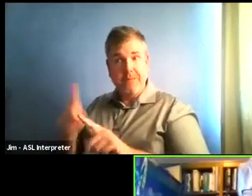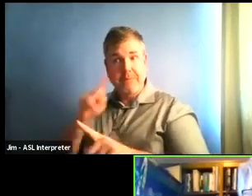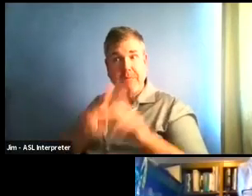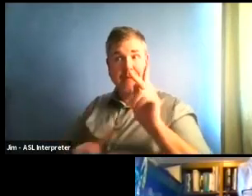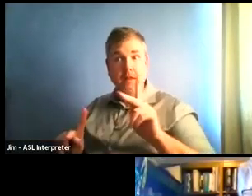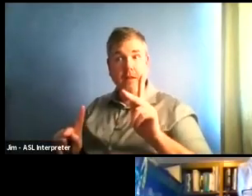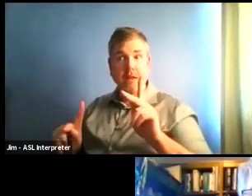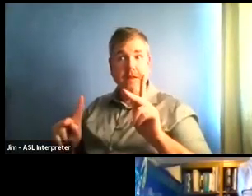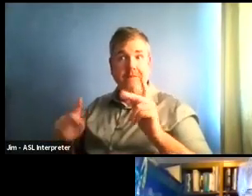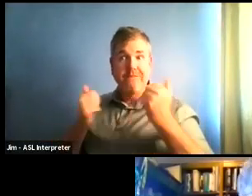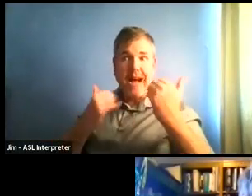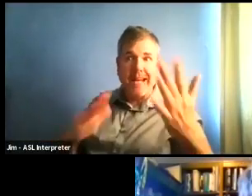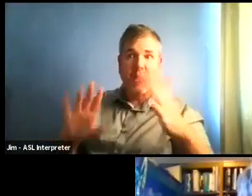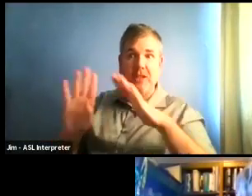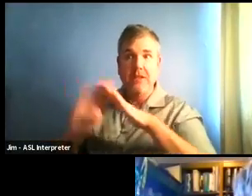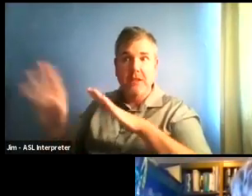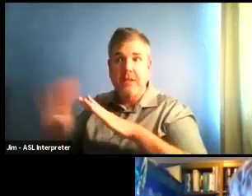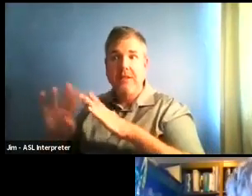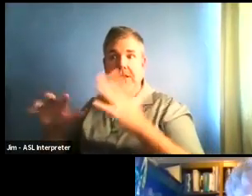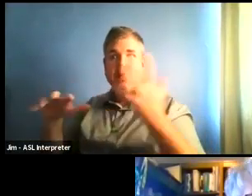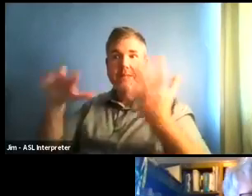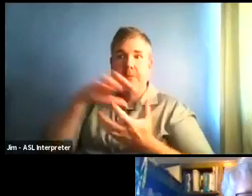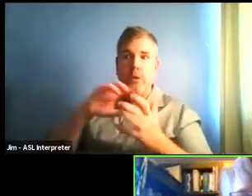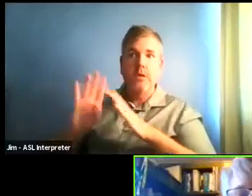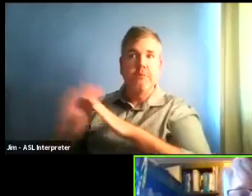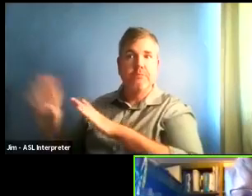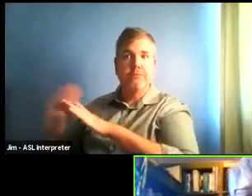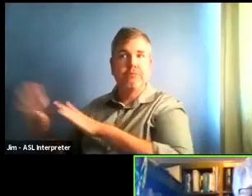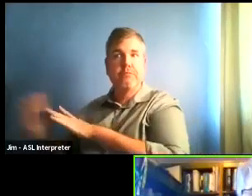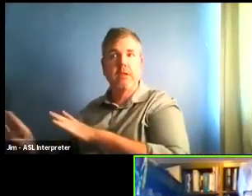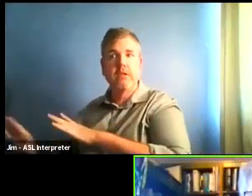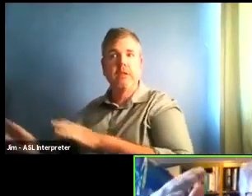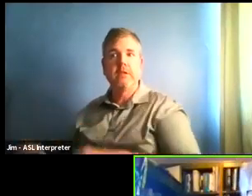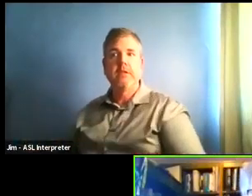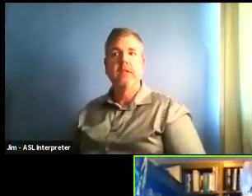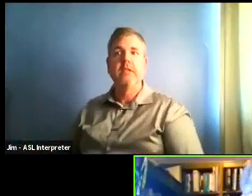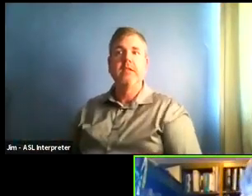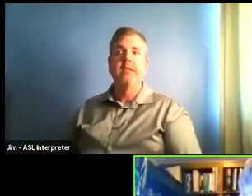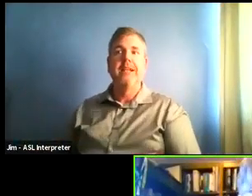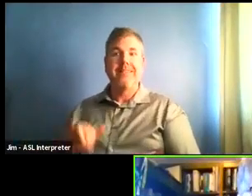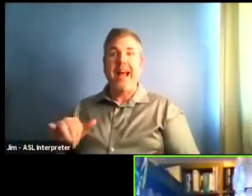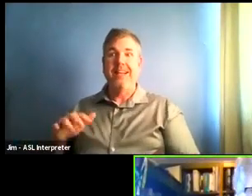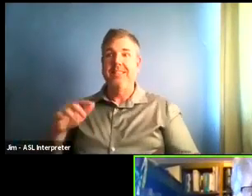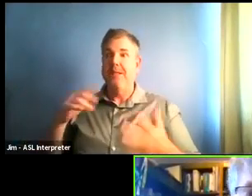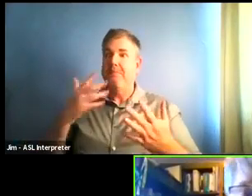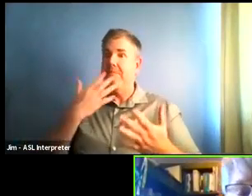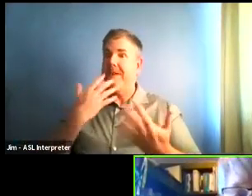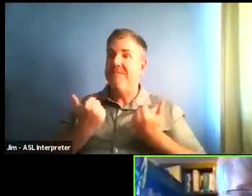Well, say that again one more time, sorry. They're asking whether you note that our numbers have been going